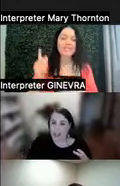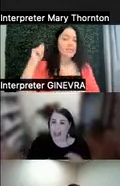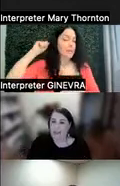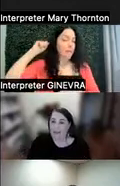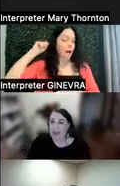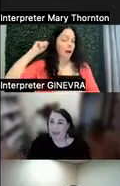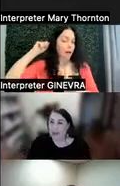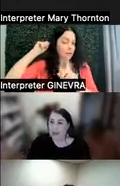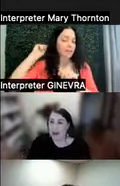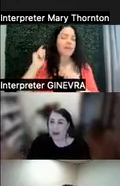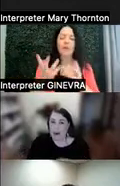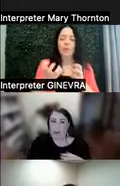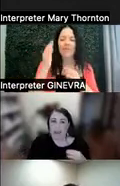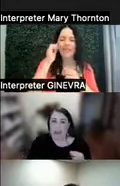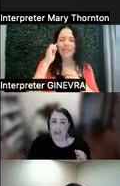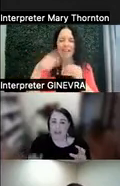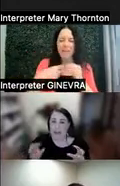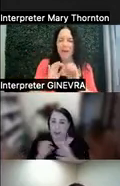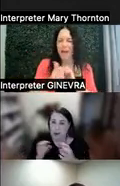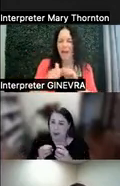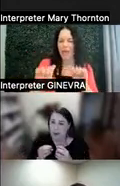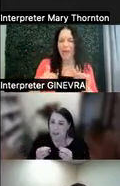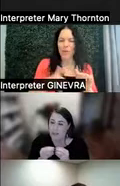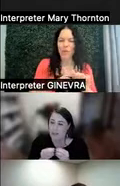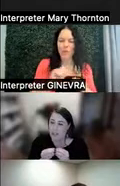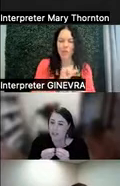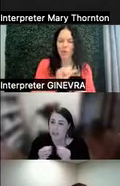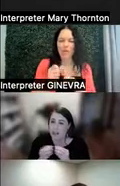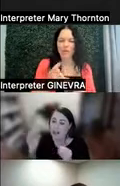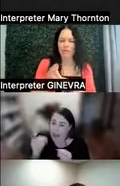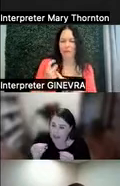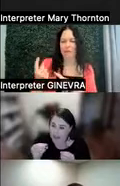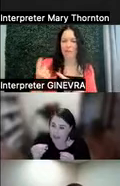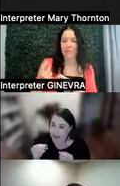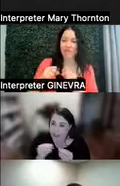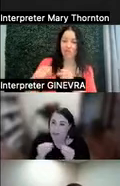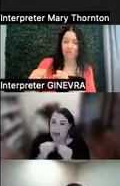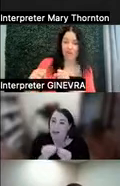And we want to think about how we can work off of somebody's strengths to help them